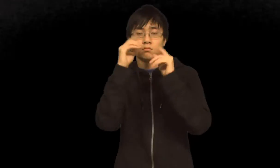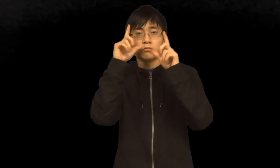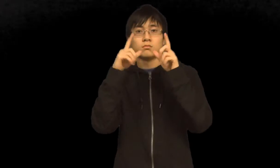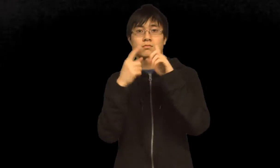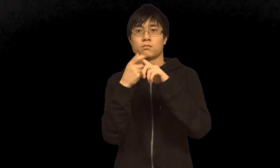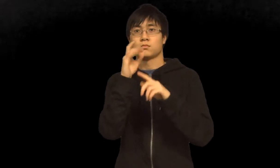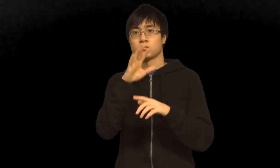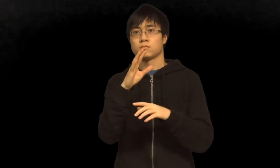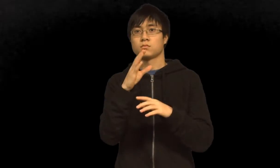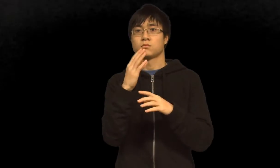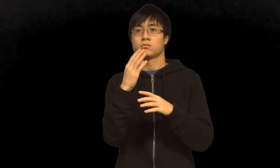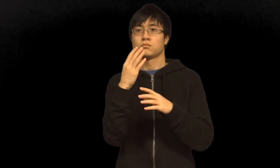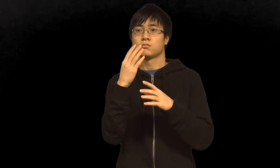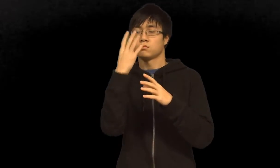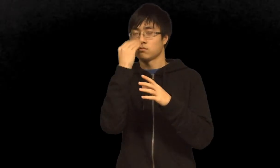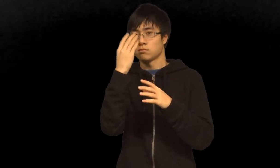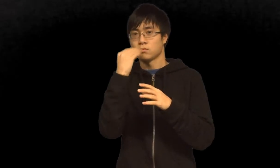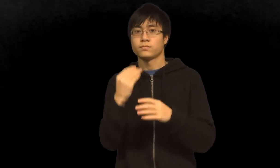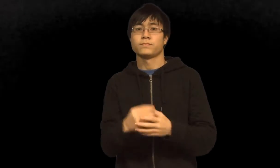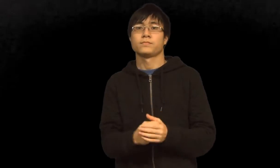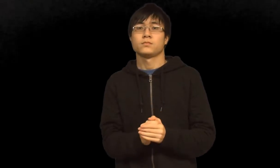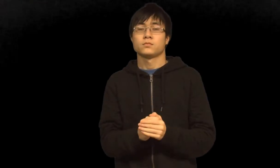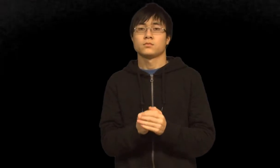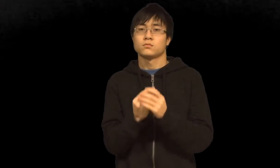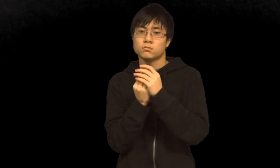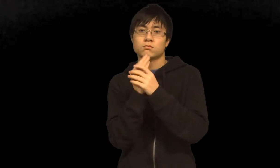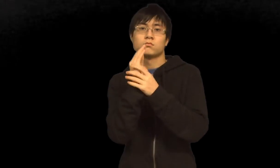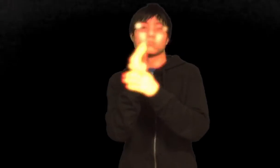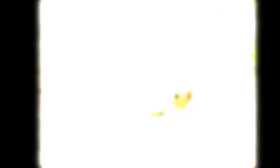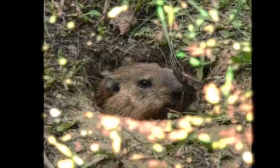wake up from its sleep. It pops its head up